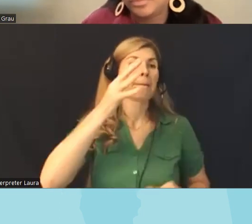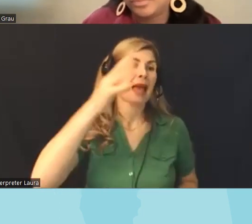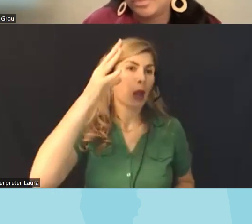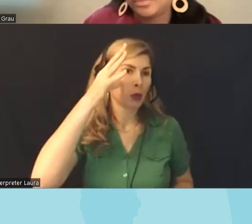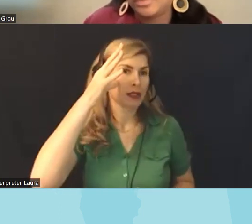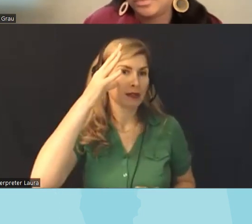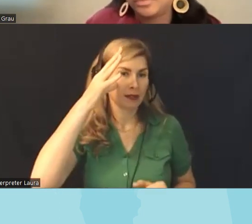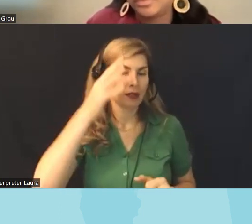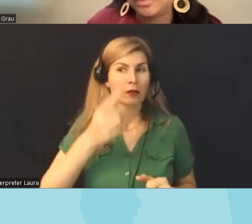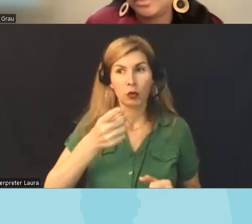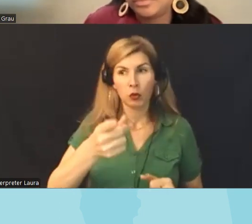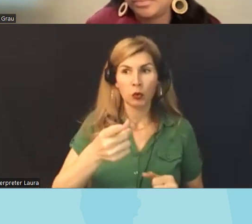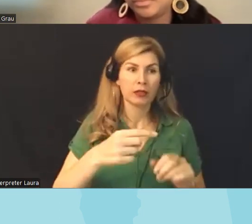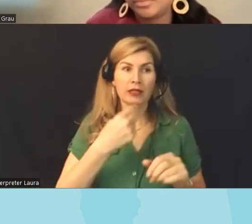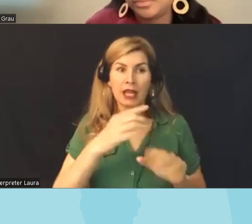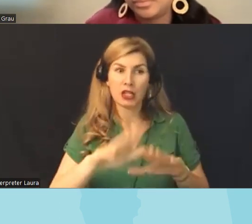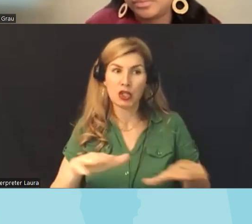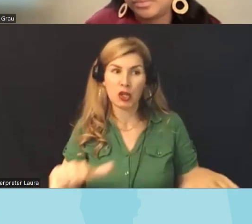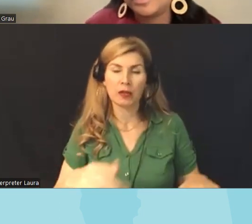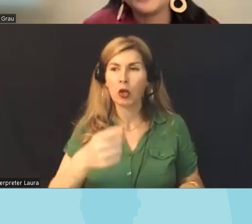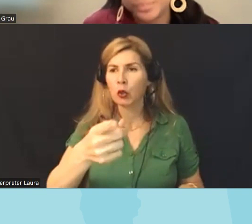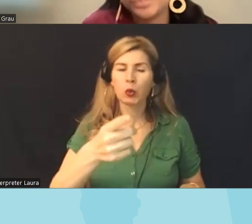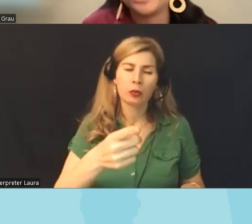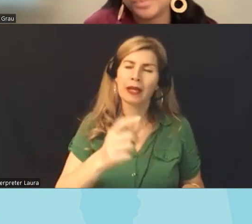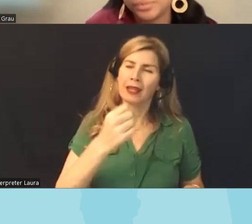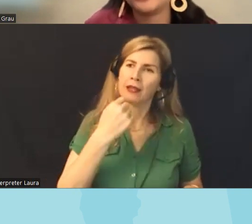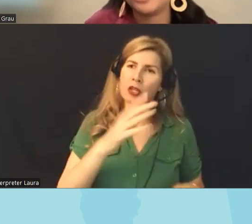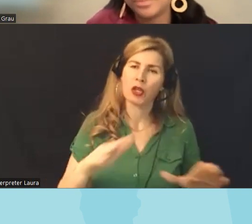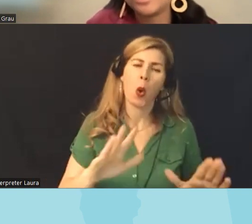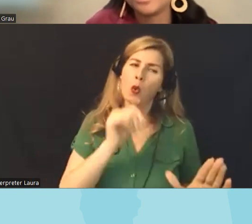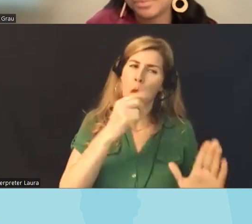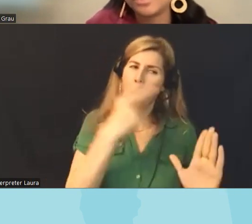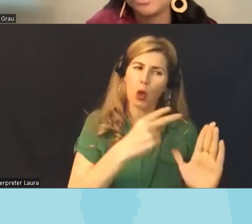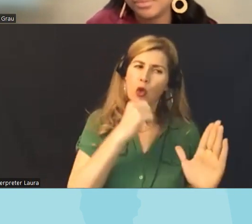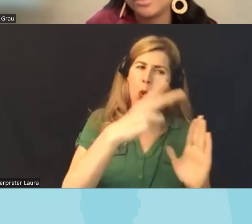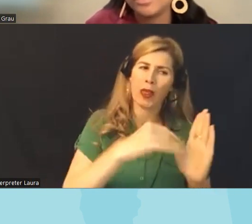personally but you can't do it for everyone and that's been a really effective way to kind of talk